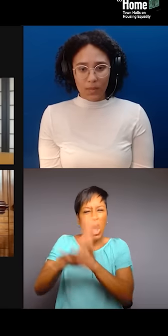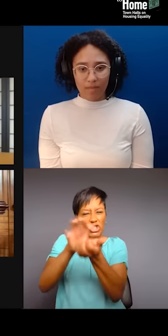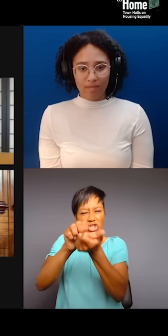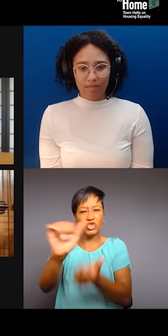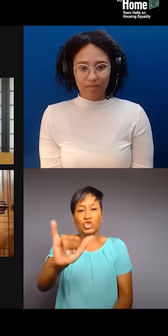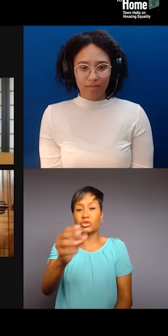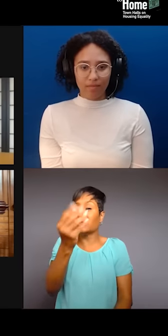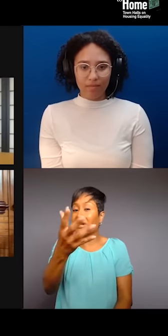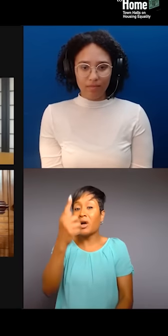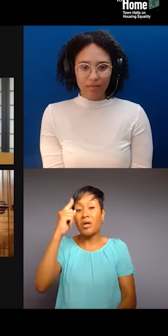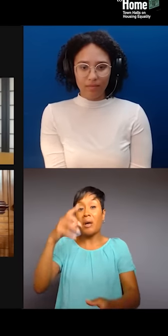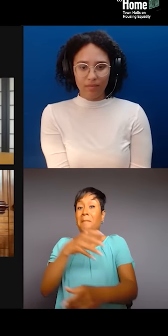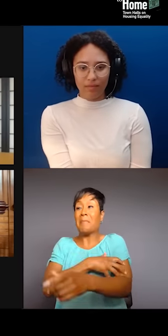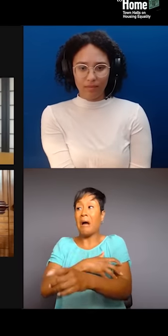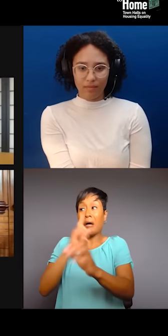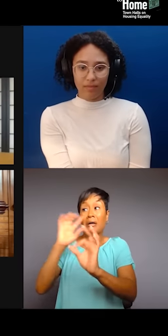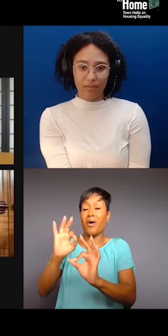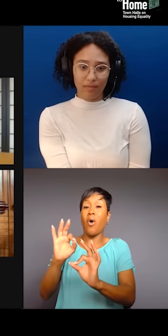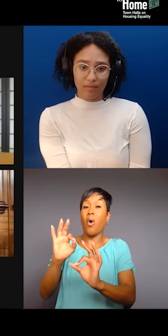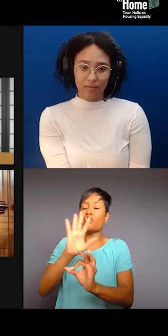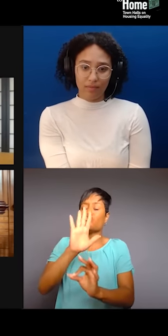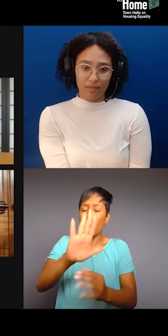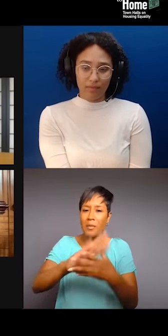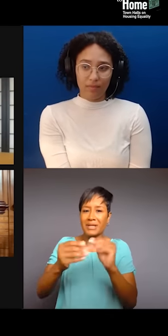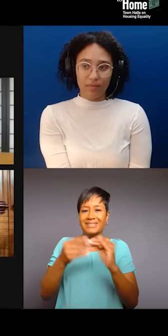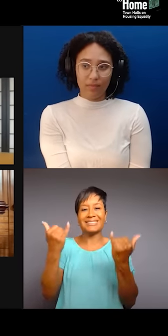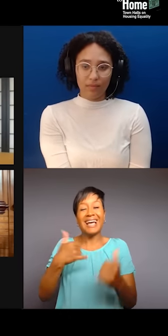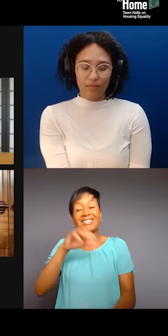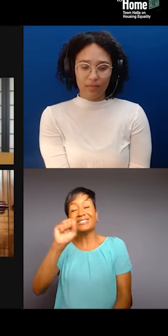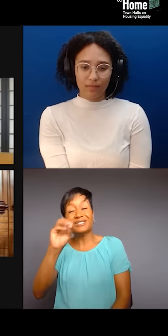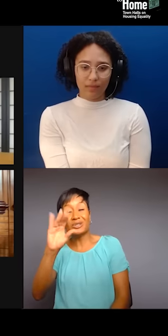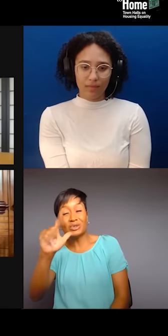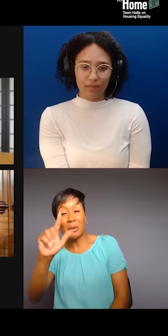You know, especially now with social media, we don't really need the media, but we need the media, right?